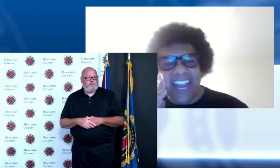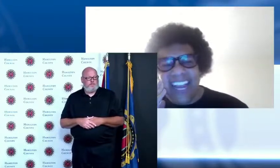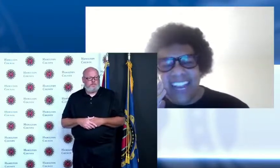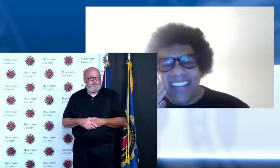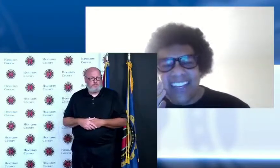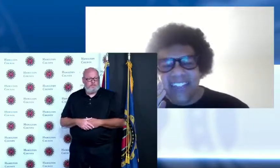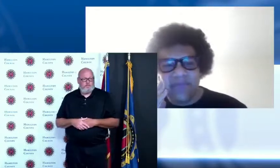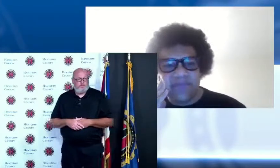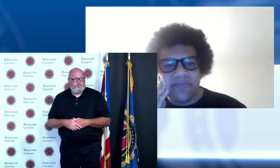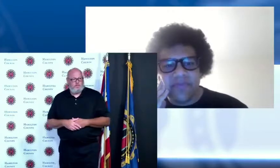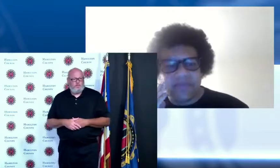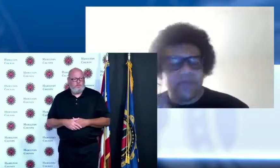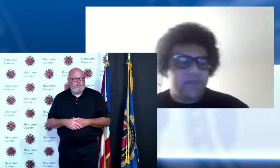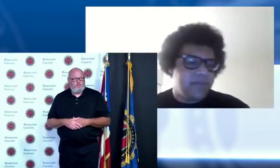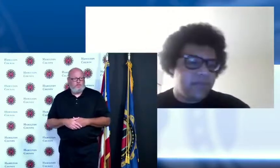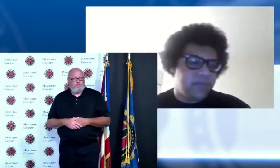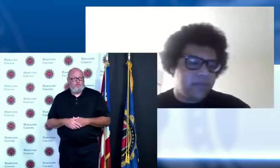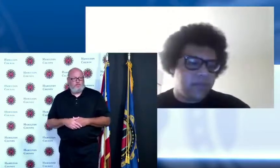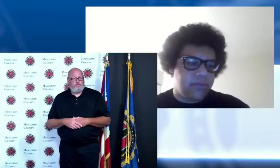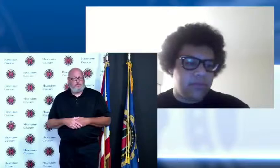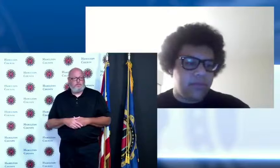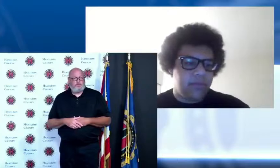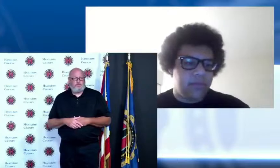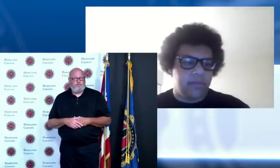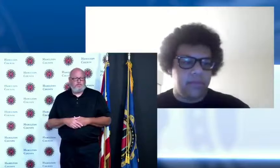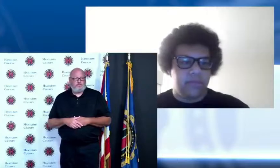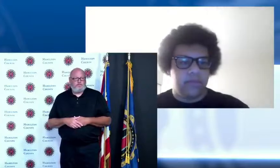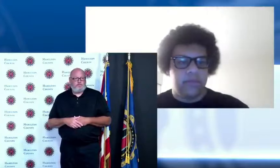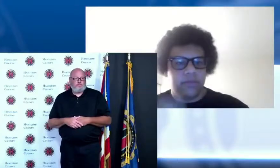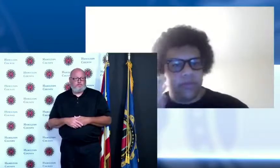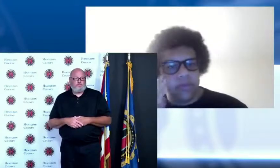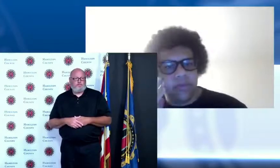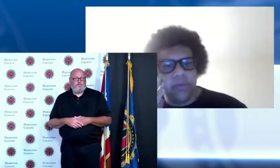it's hard for me to remember where we started it would seems like a million years ago that